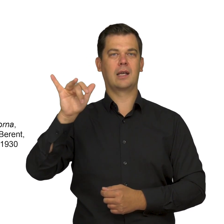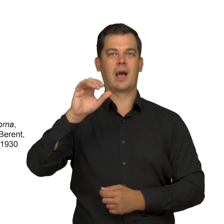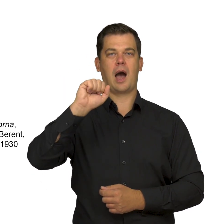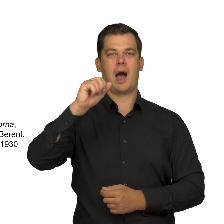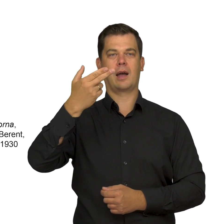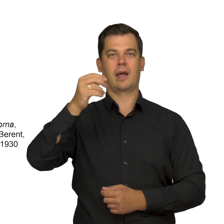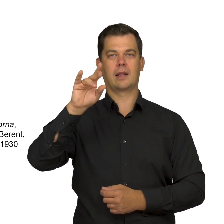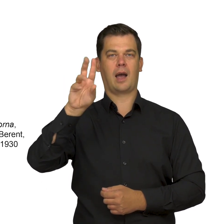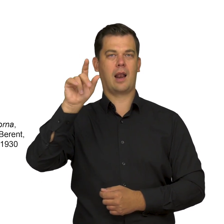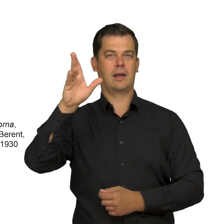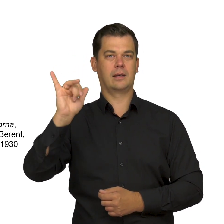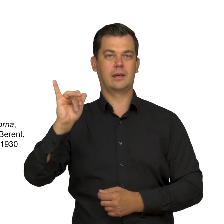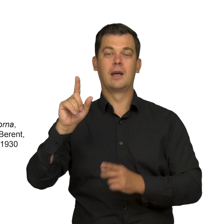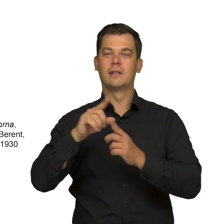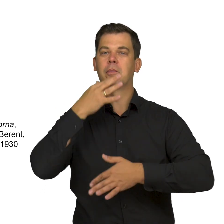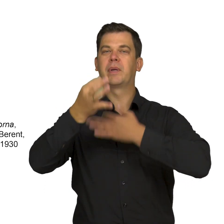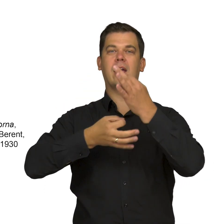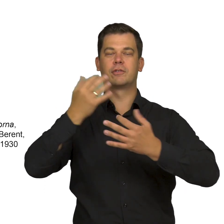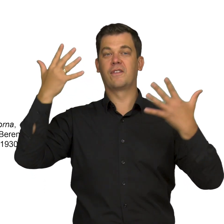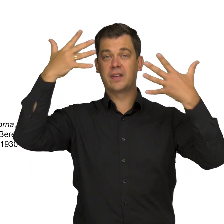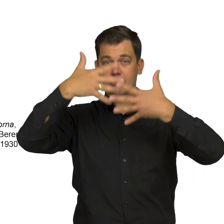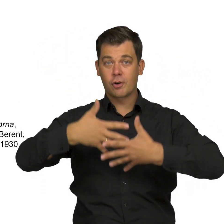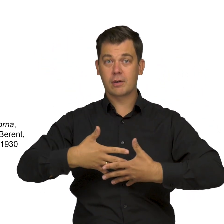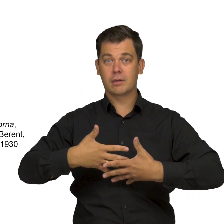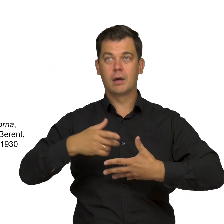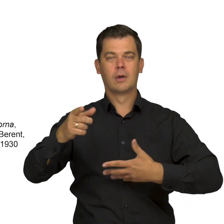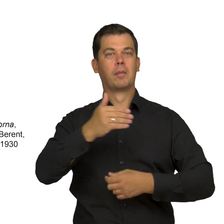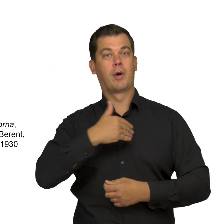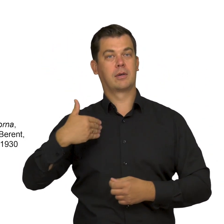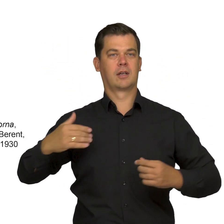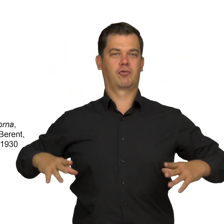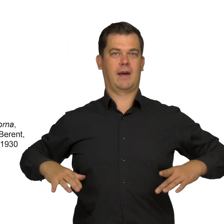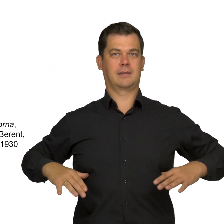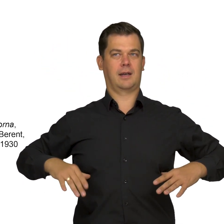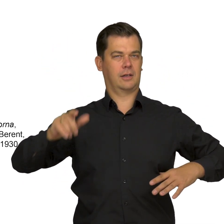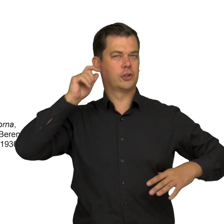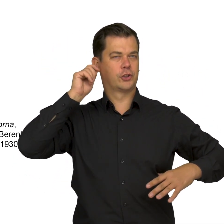In Evening Song, on the other hand,